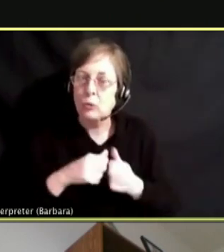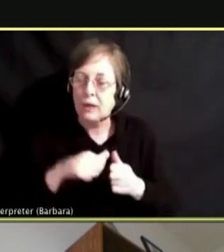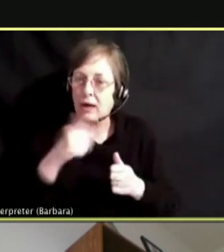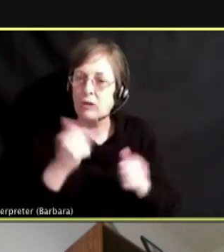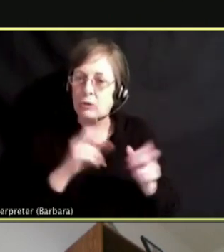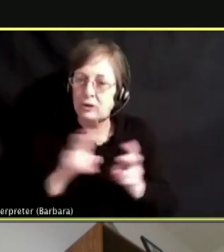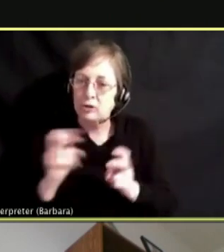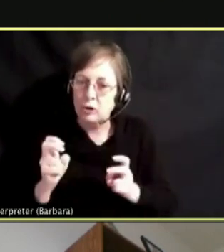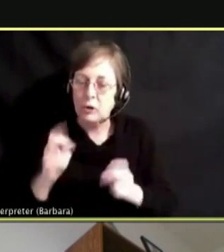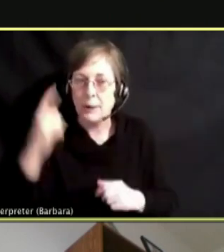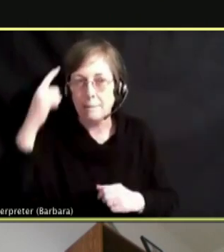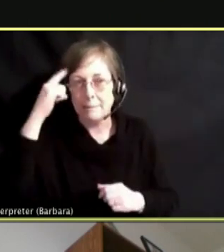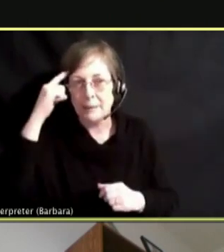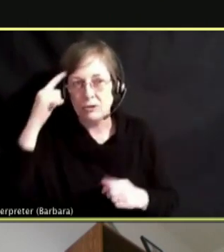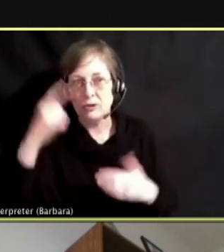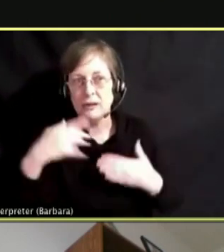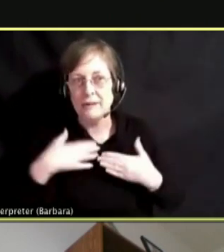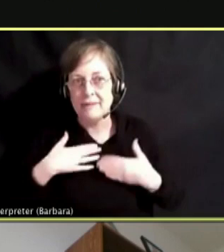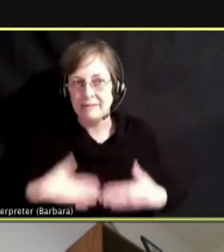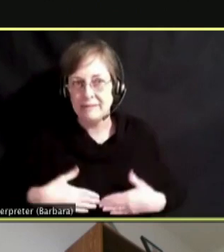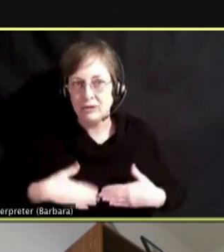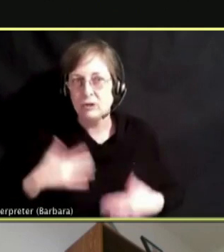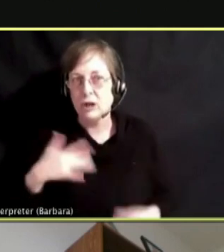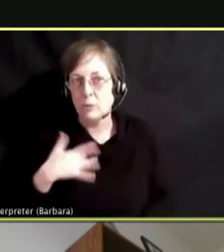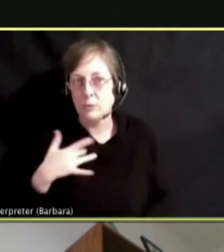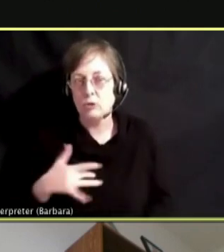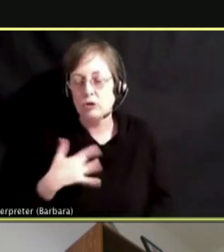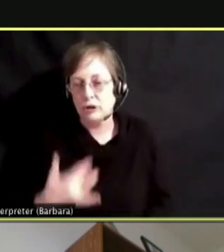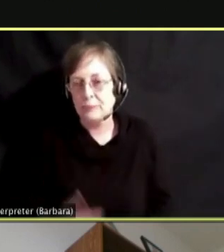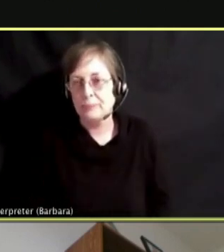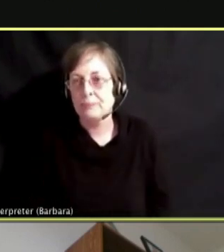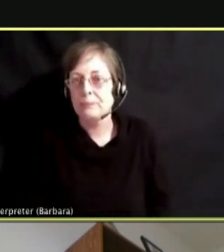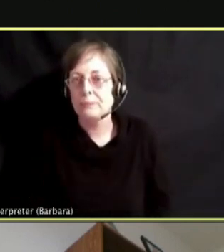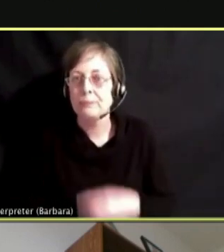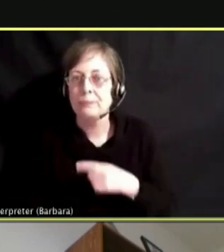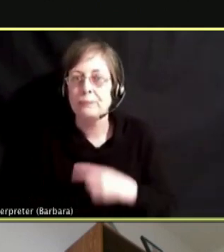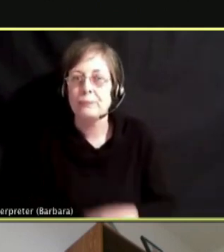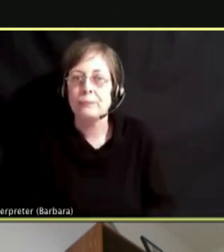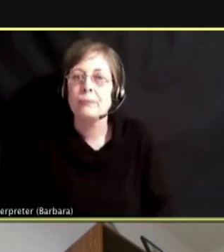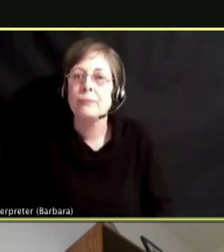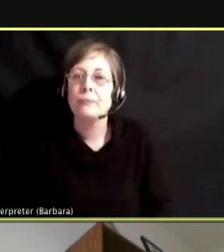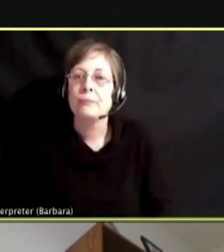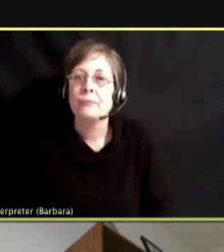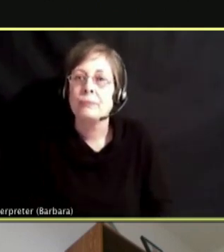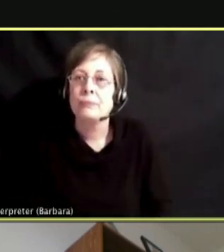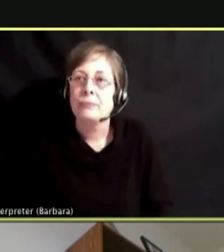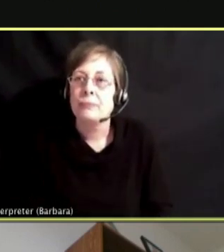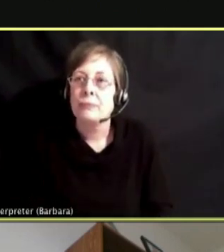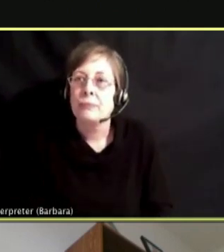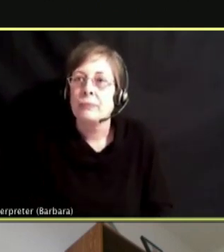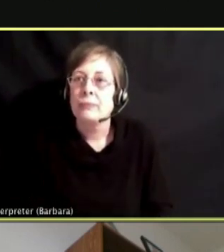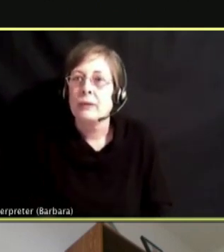I WOULD LIKE TO ADD ONE THING TO THAT.